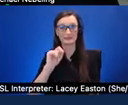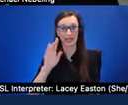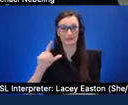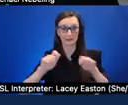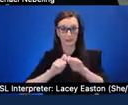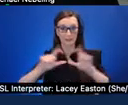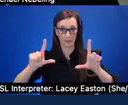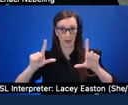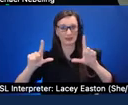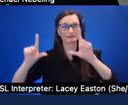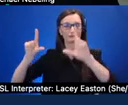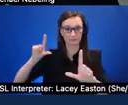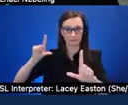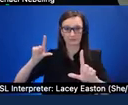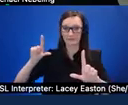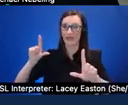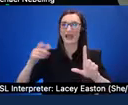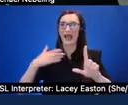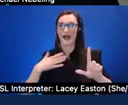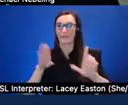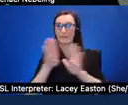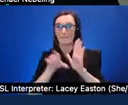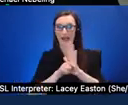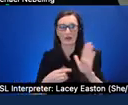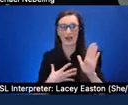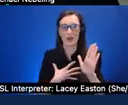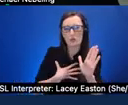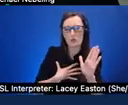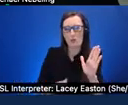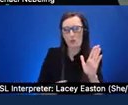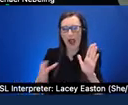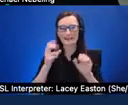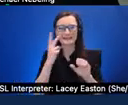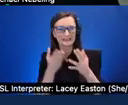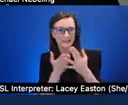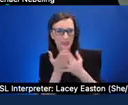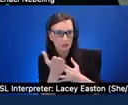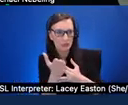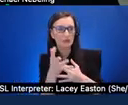kind of translucent background which is then also overlaid over the image of actually vertical